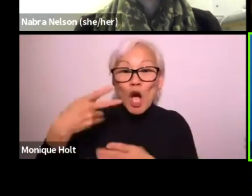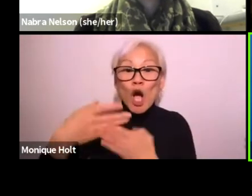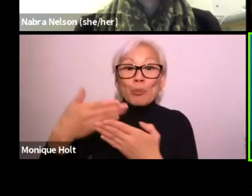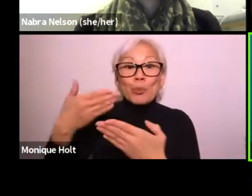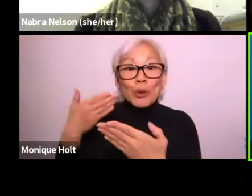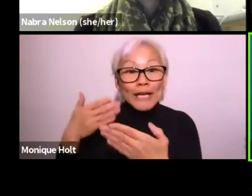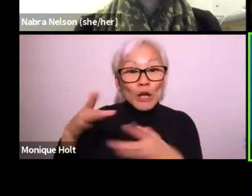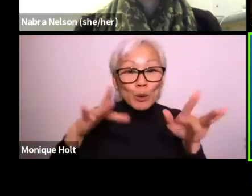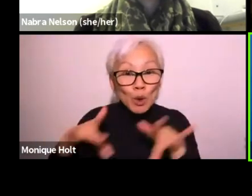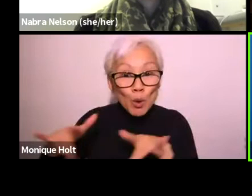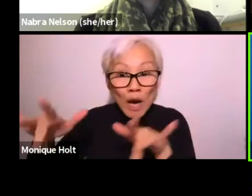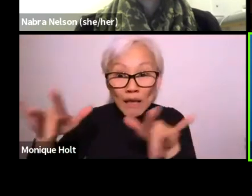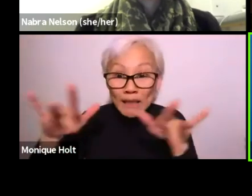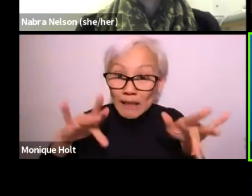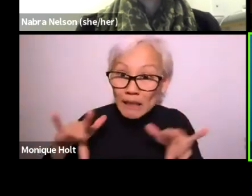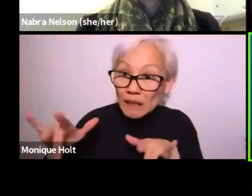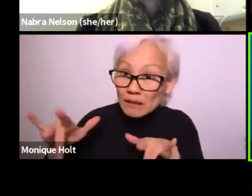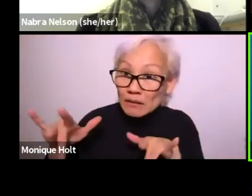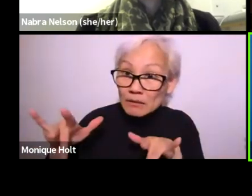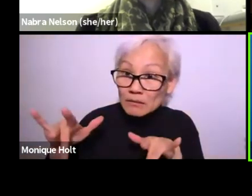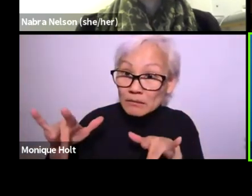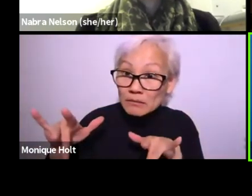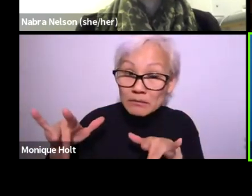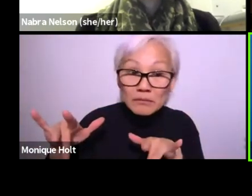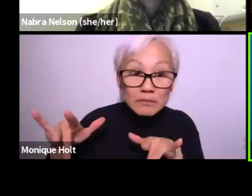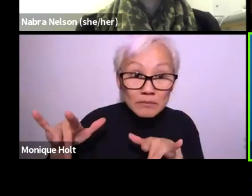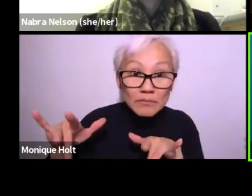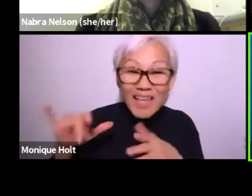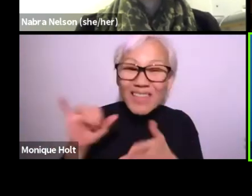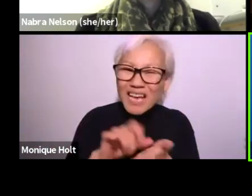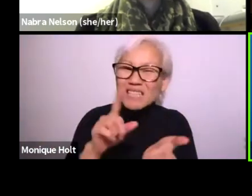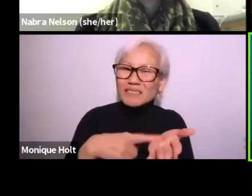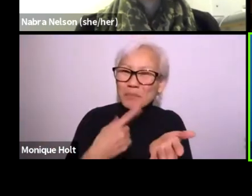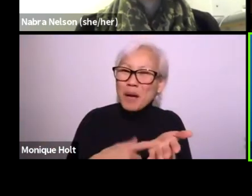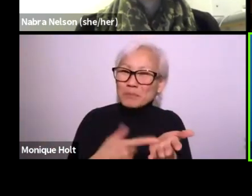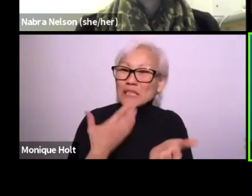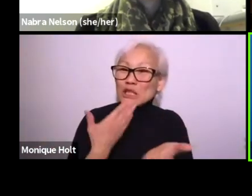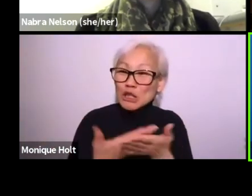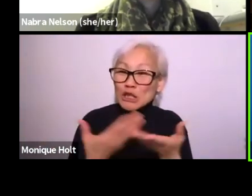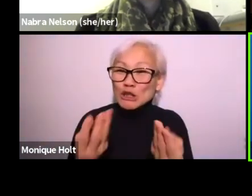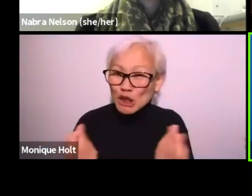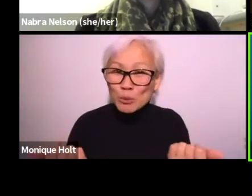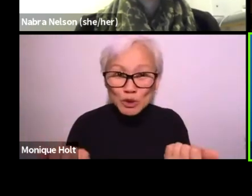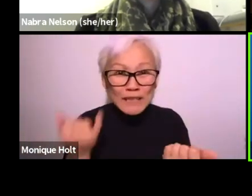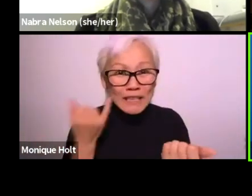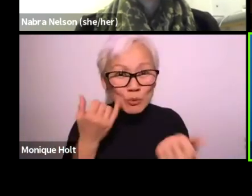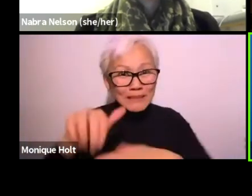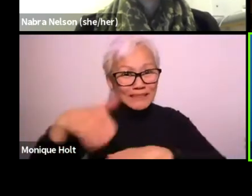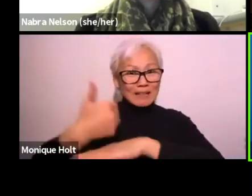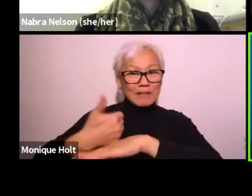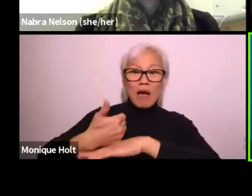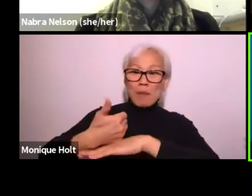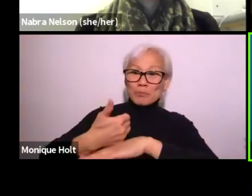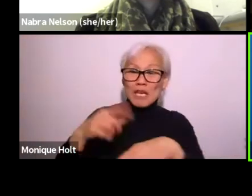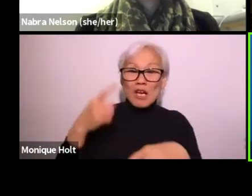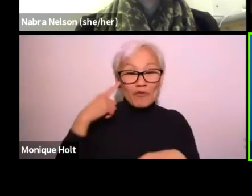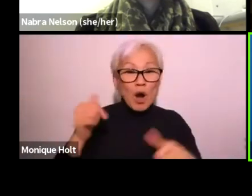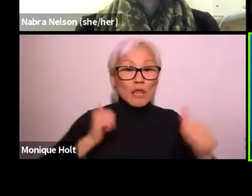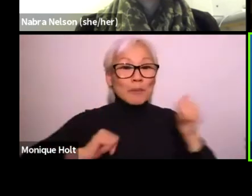Often people, what they do is they prerecord something, and that sometimes is a good solution